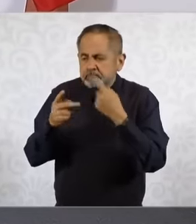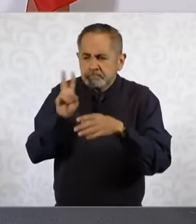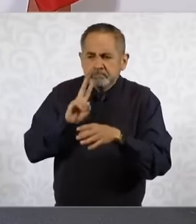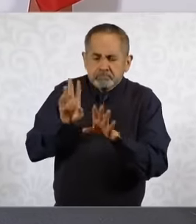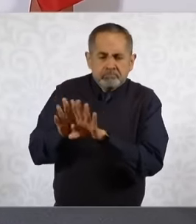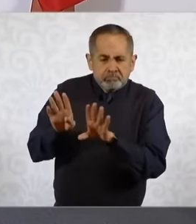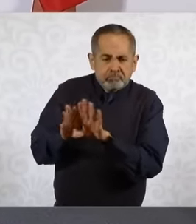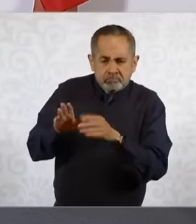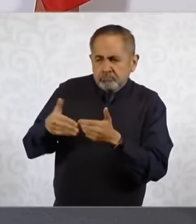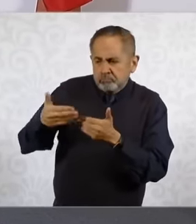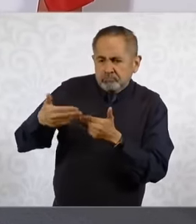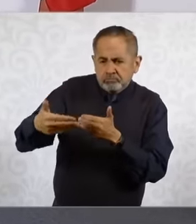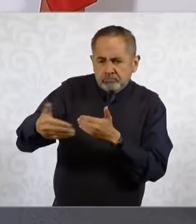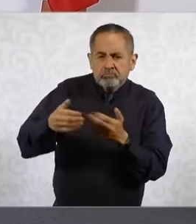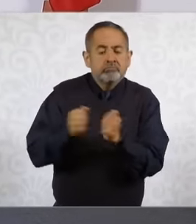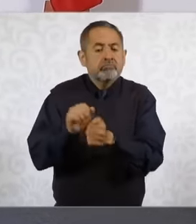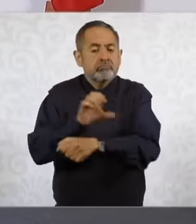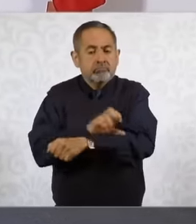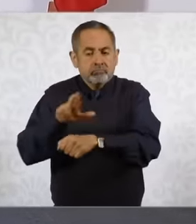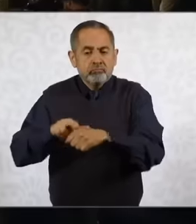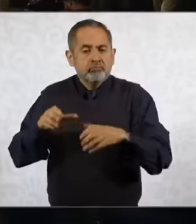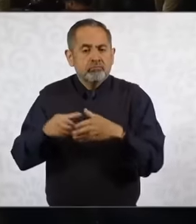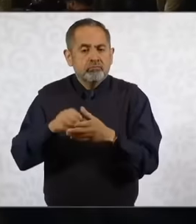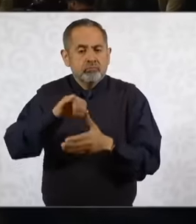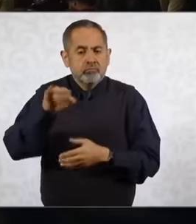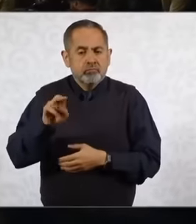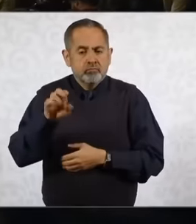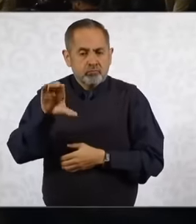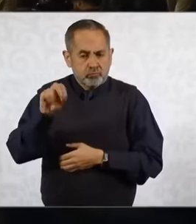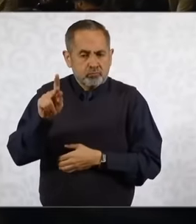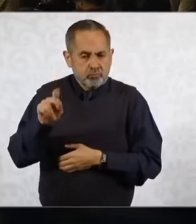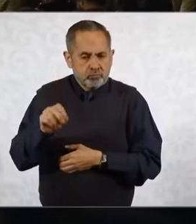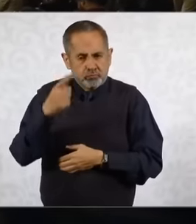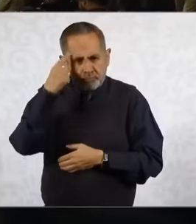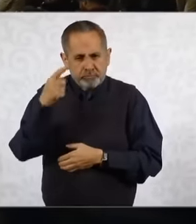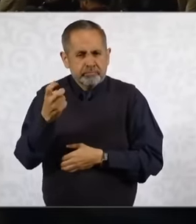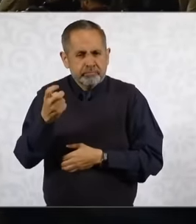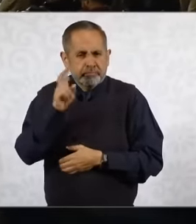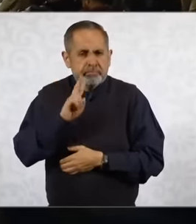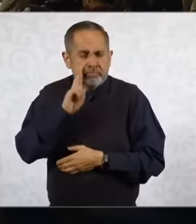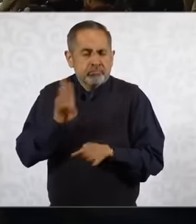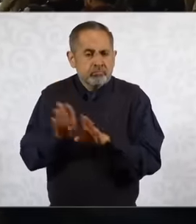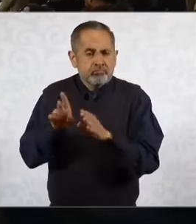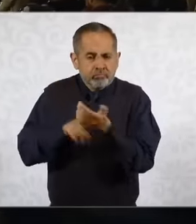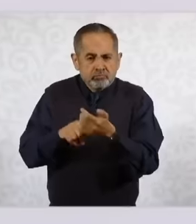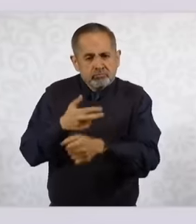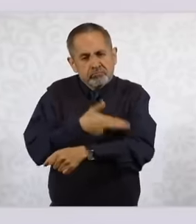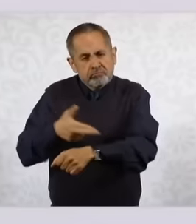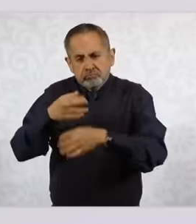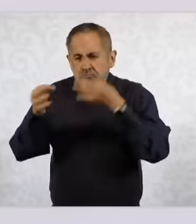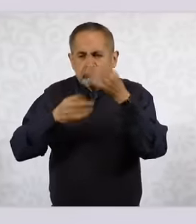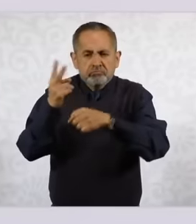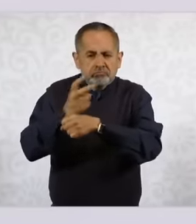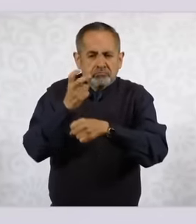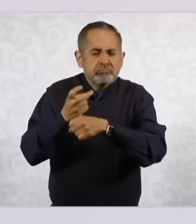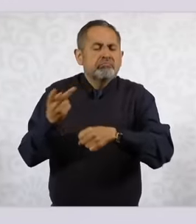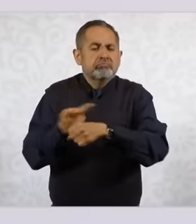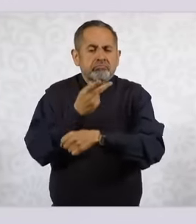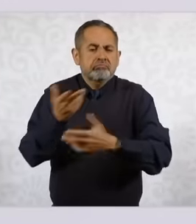and the coordinator of the jucopo for this call that opens now on October 15